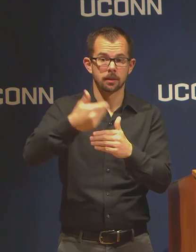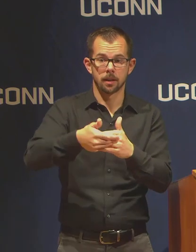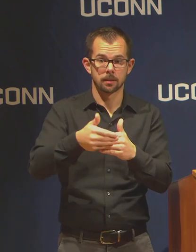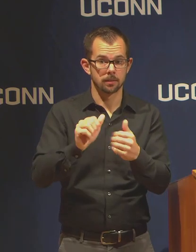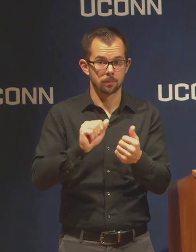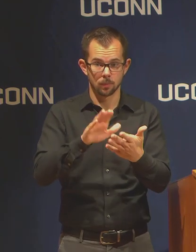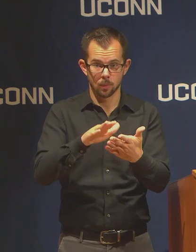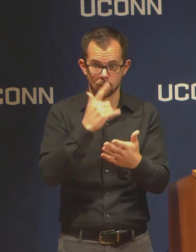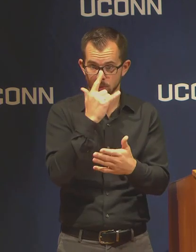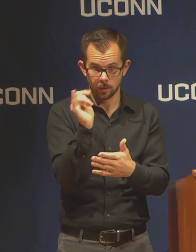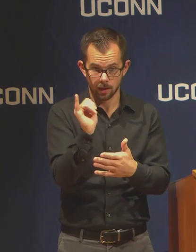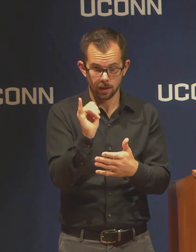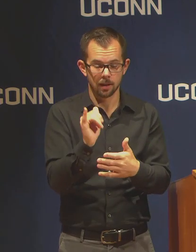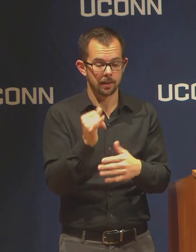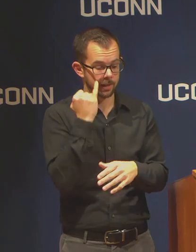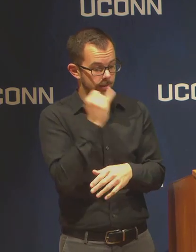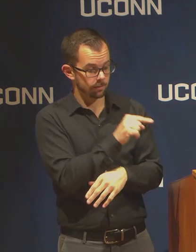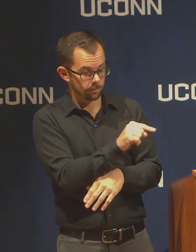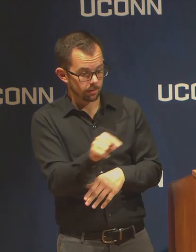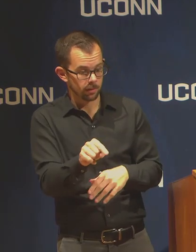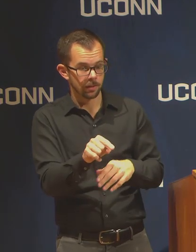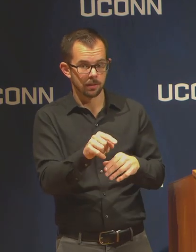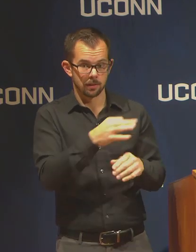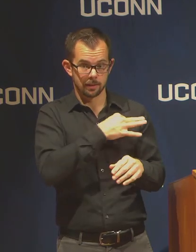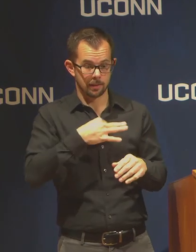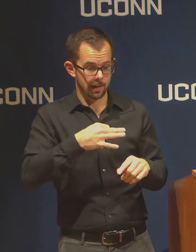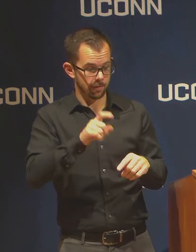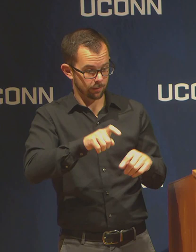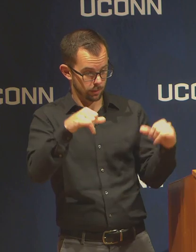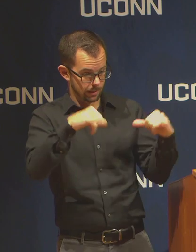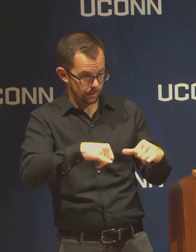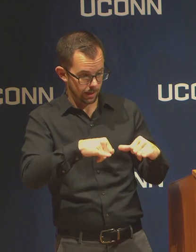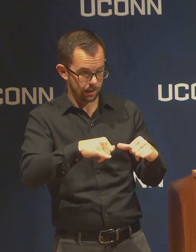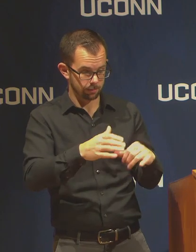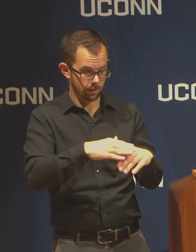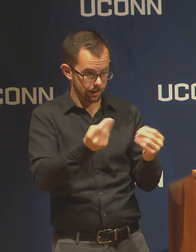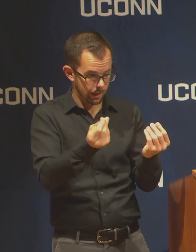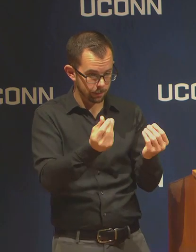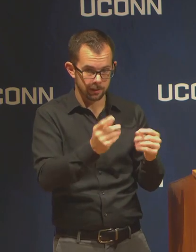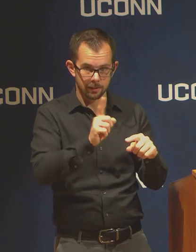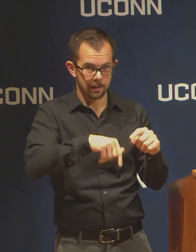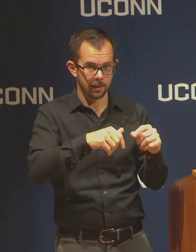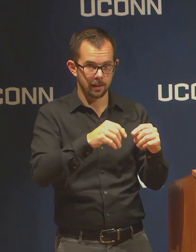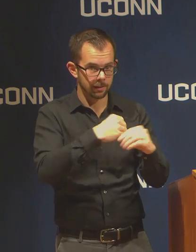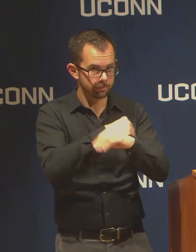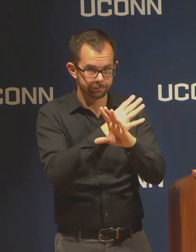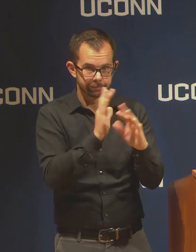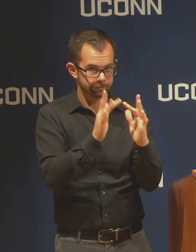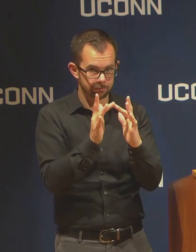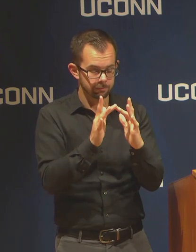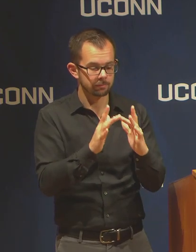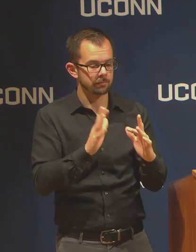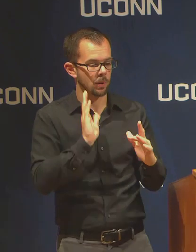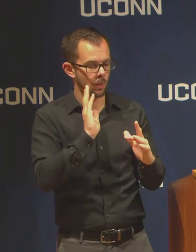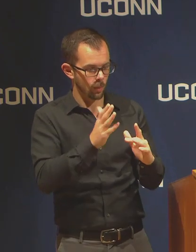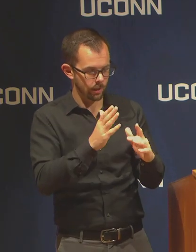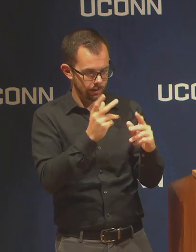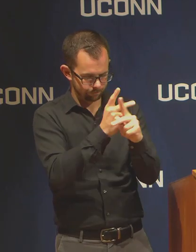who haven't been able to telecommute and break down the organization into those functions that are mission critical,